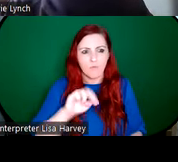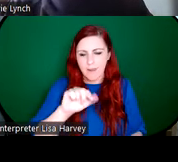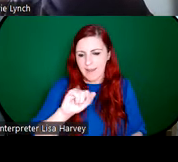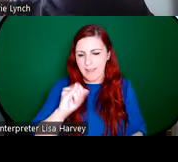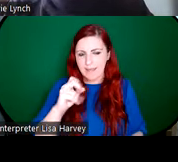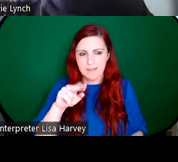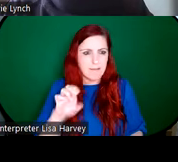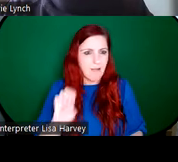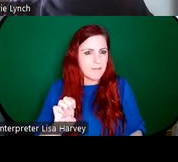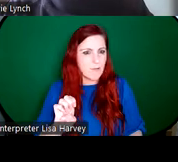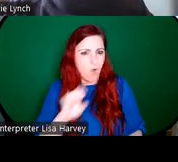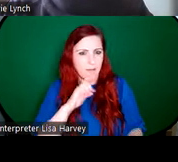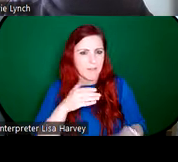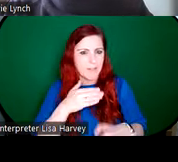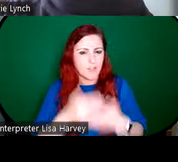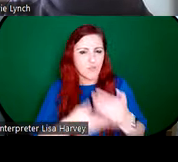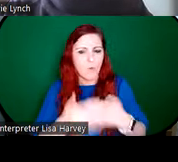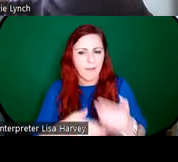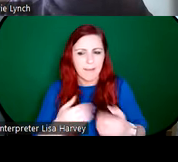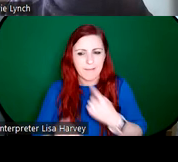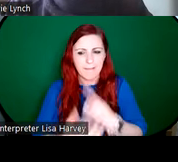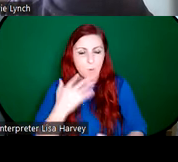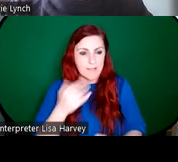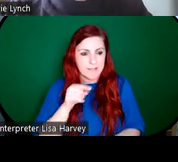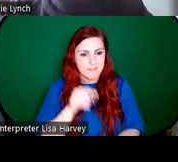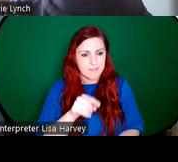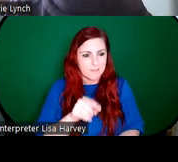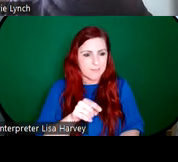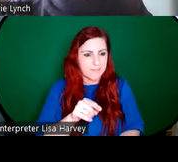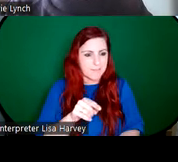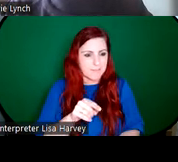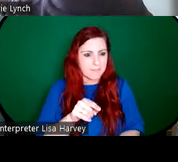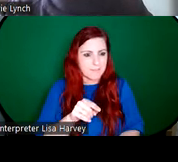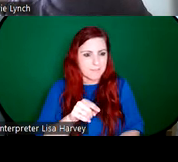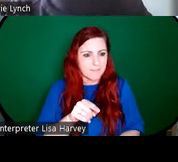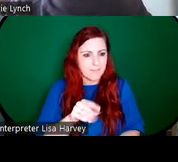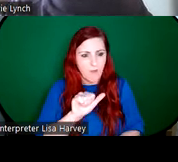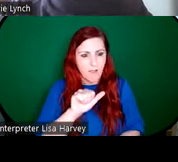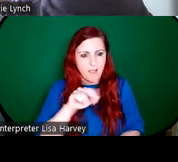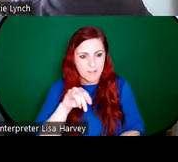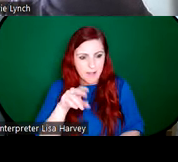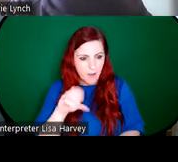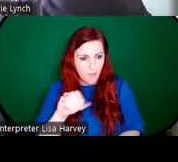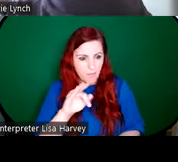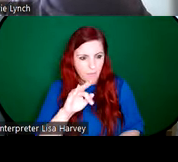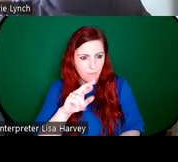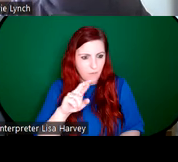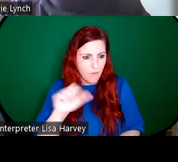Healy. The influence of Fra Angelico's San Marco composition very clearly